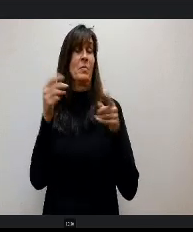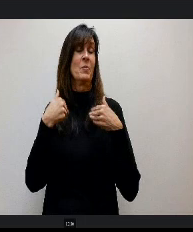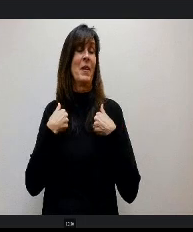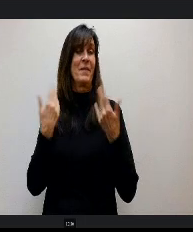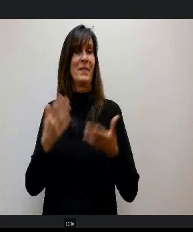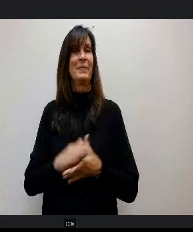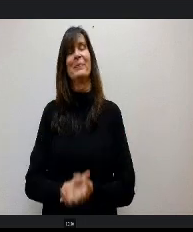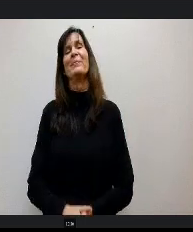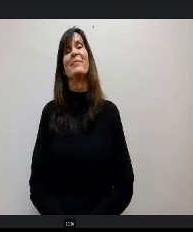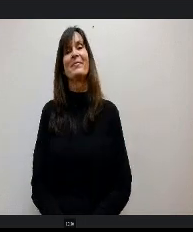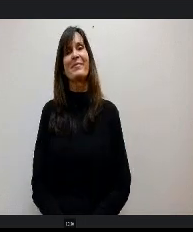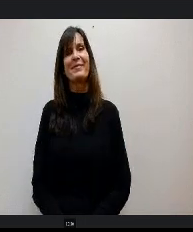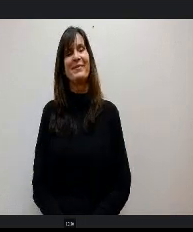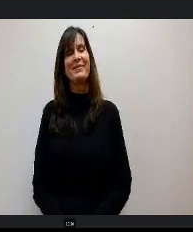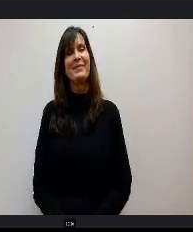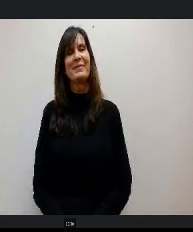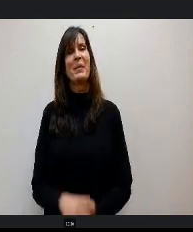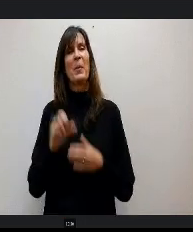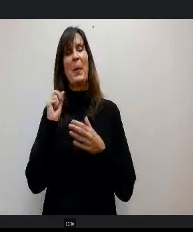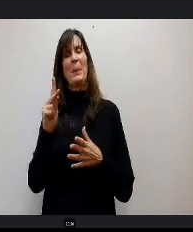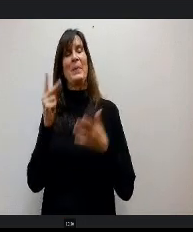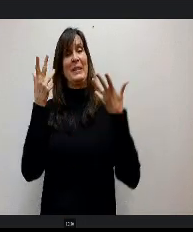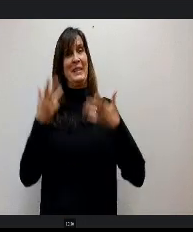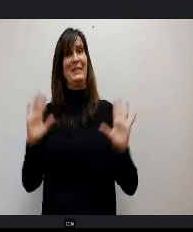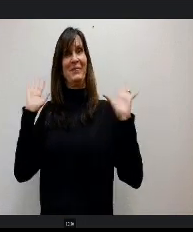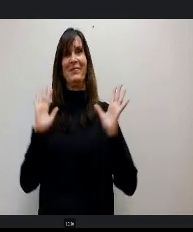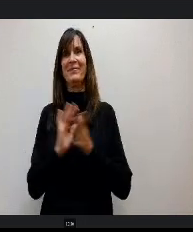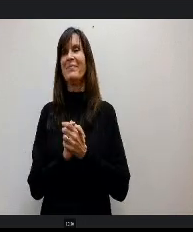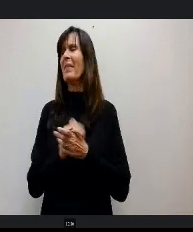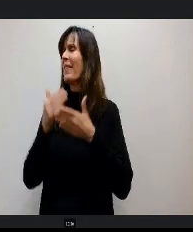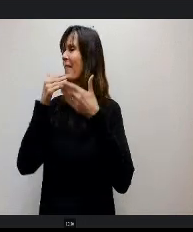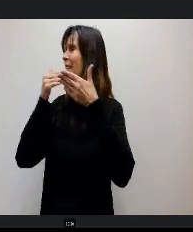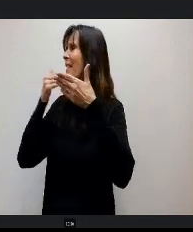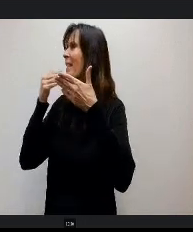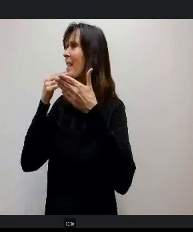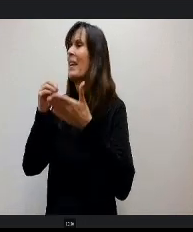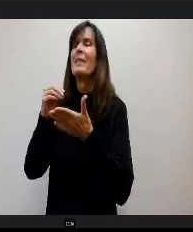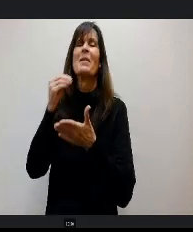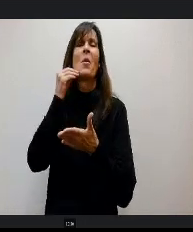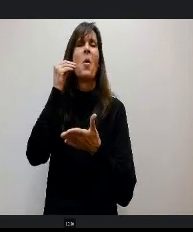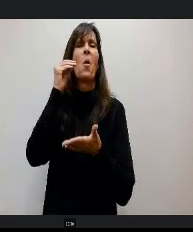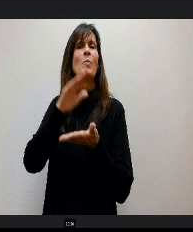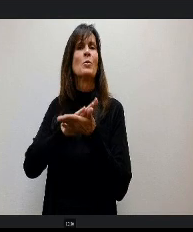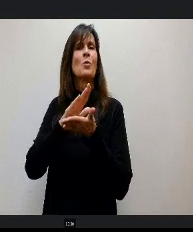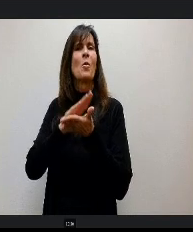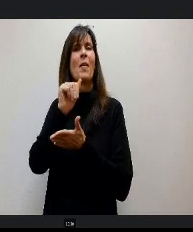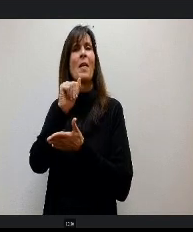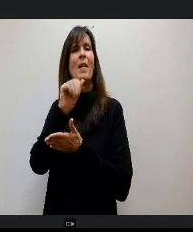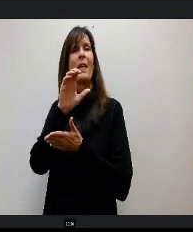OK. All right. So, all right. That's it. Thank you so much. Home school Academy. You guys are super amazing.